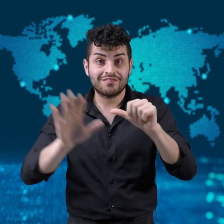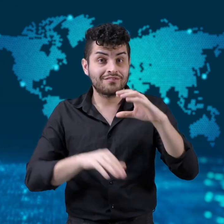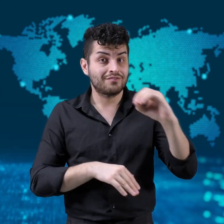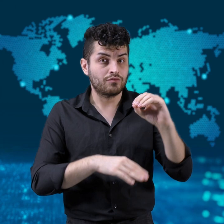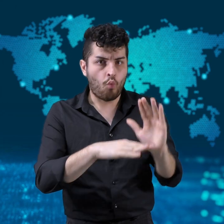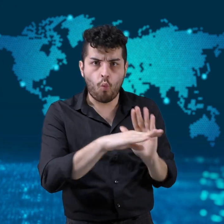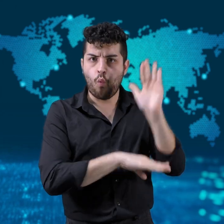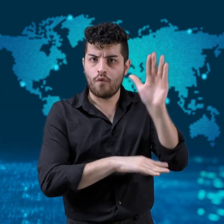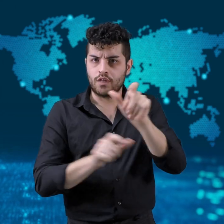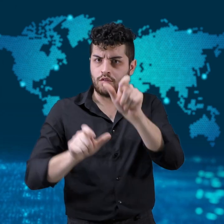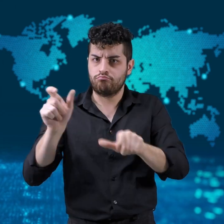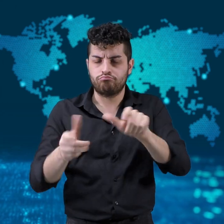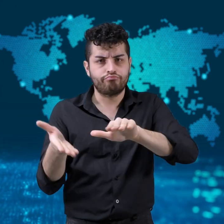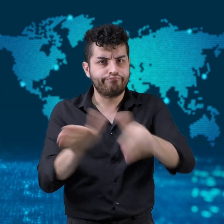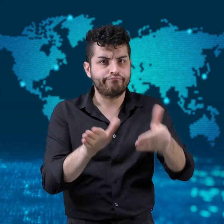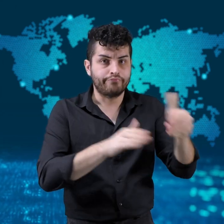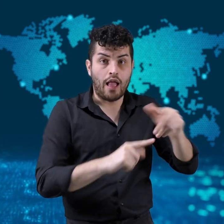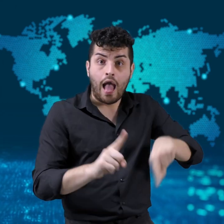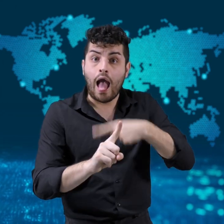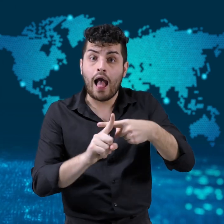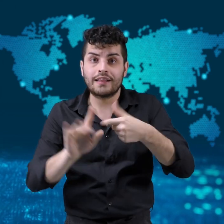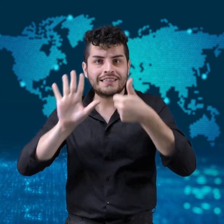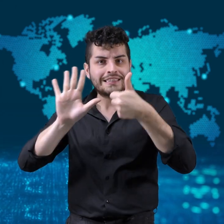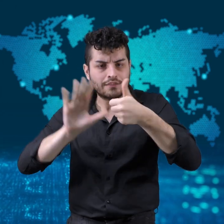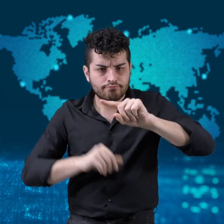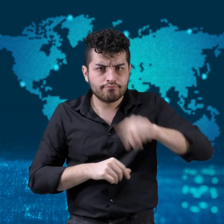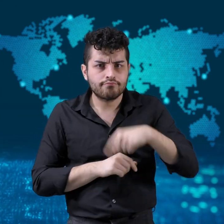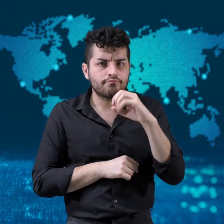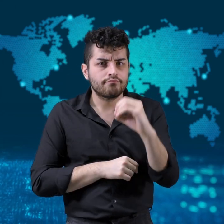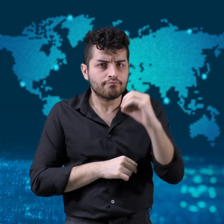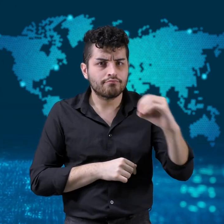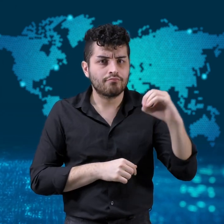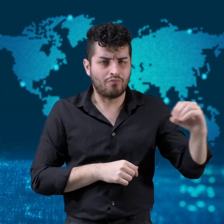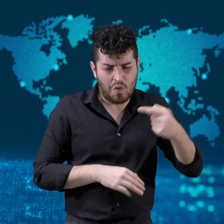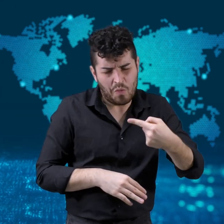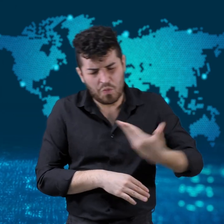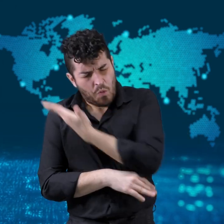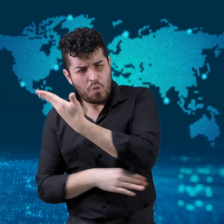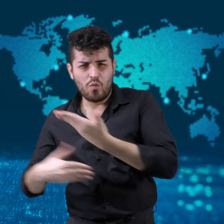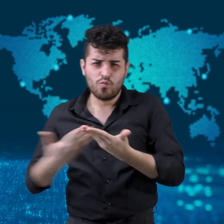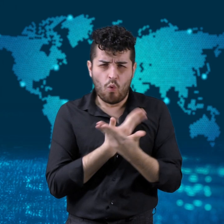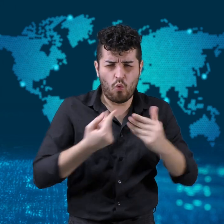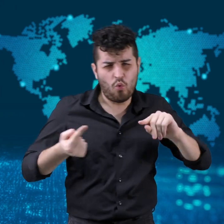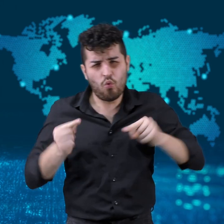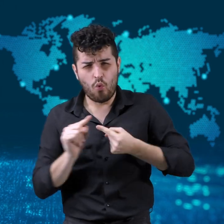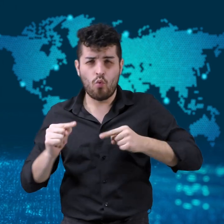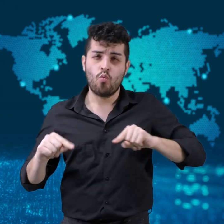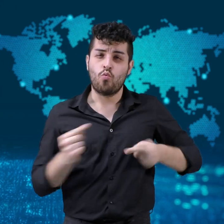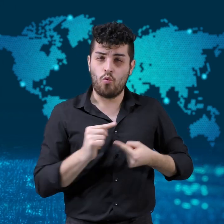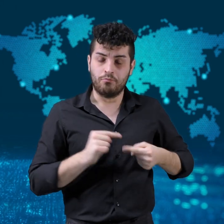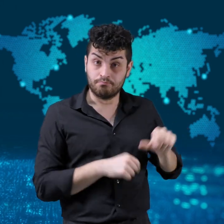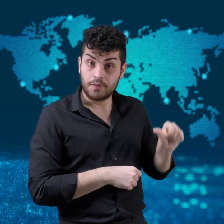killing over 160 people and wounding another 6,000.